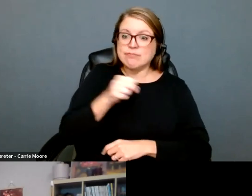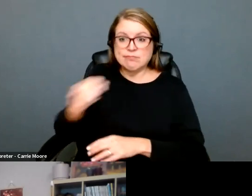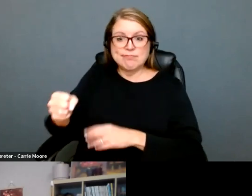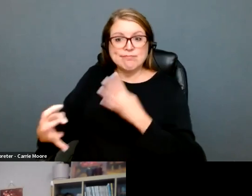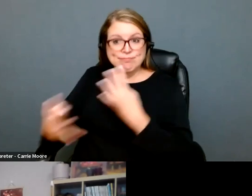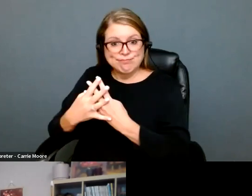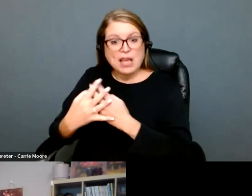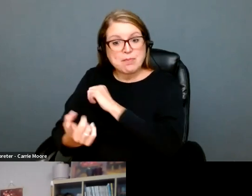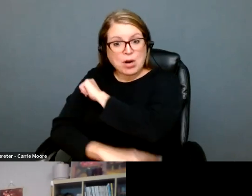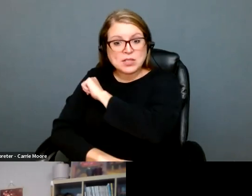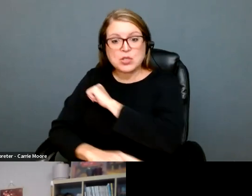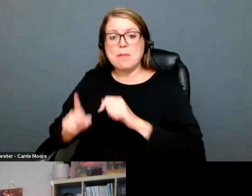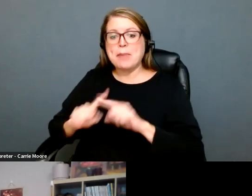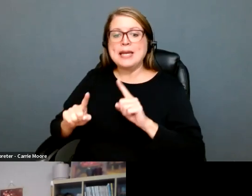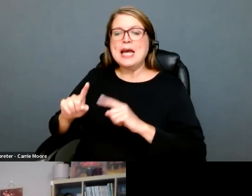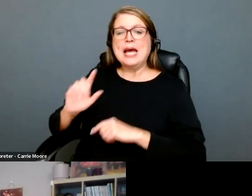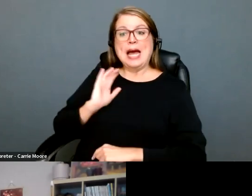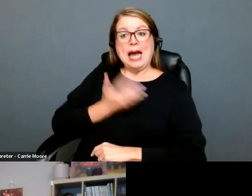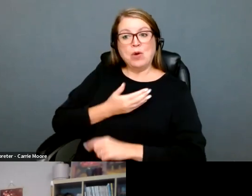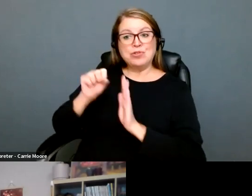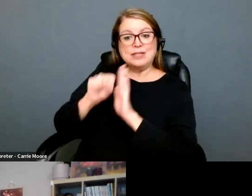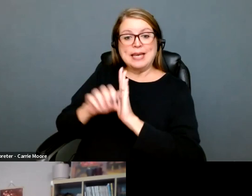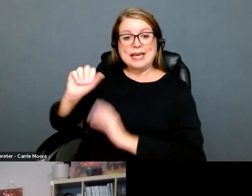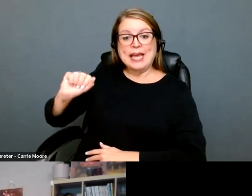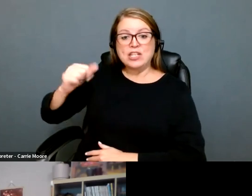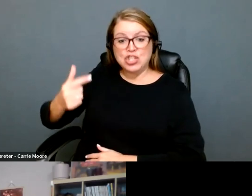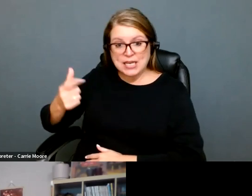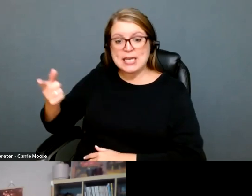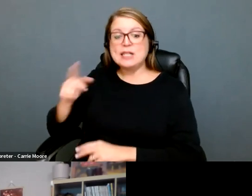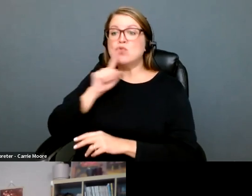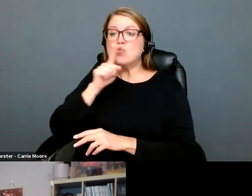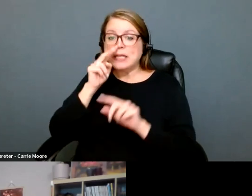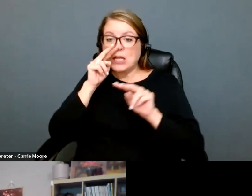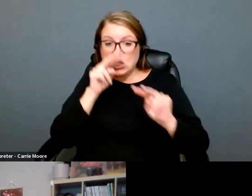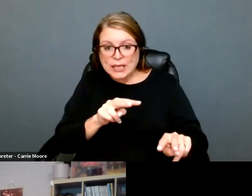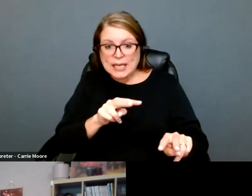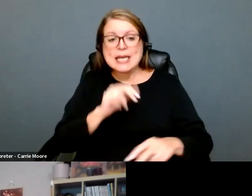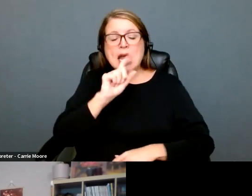to win the next attorney general's race who has already committed to setting up an abortion prosecution